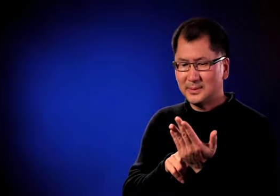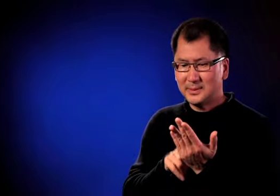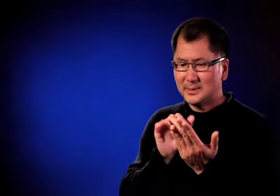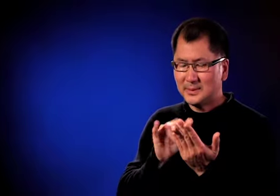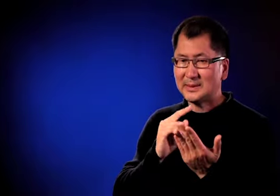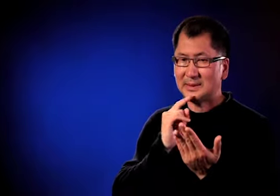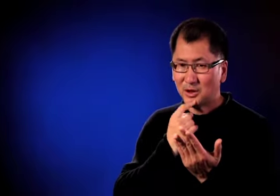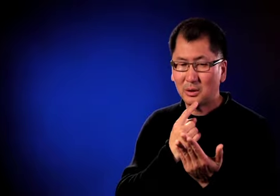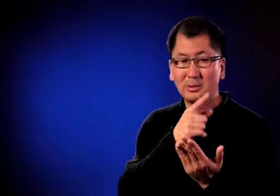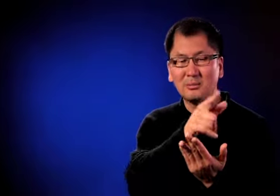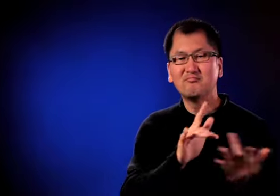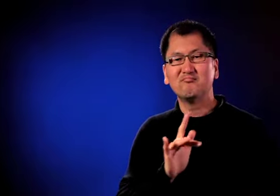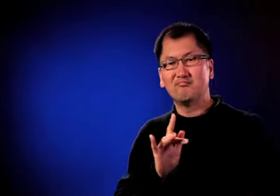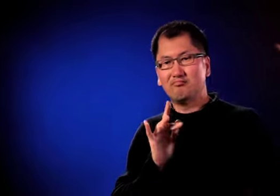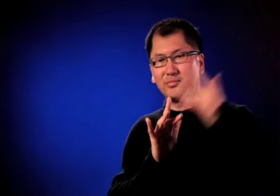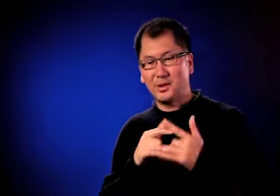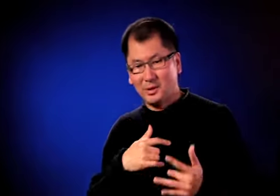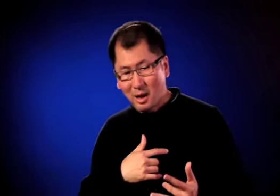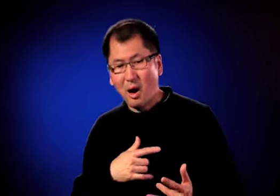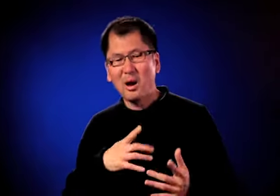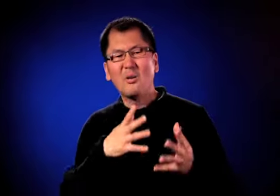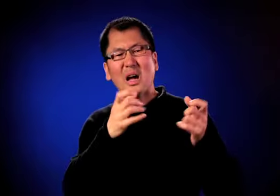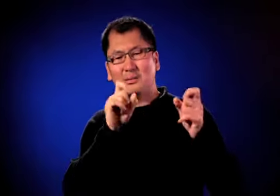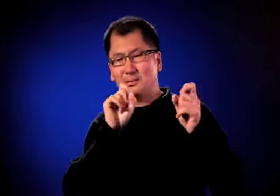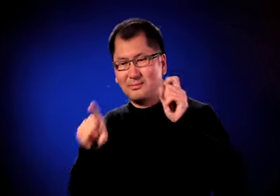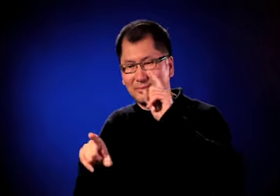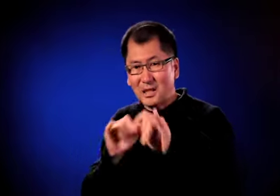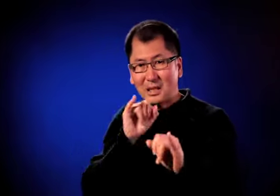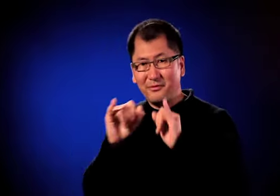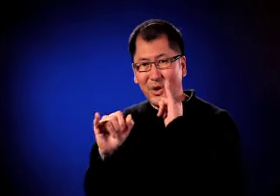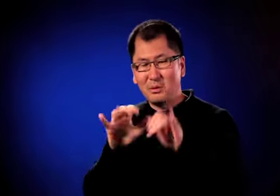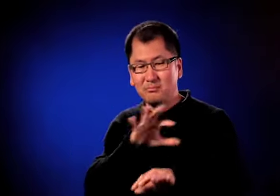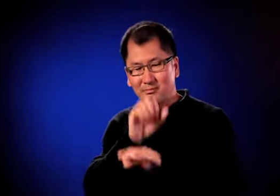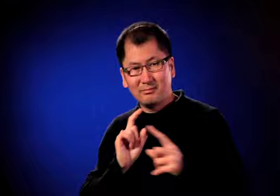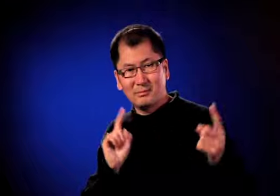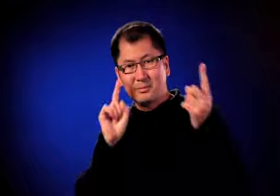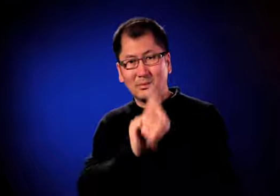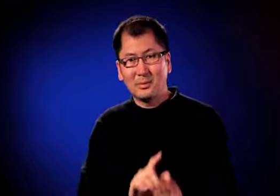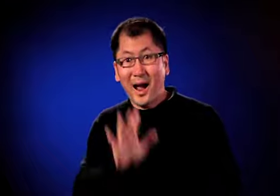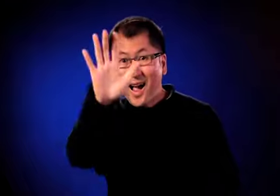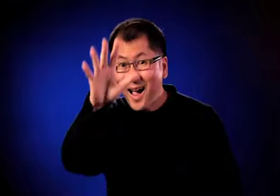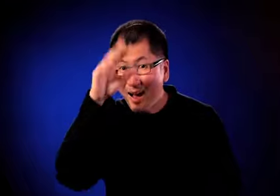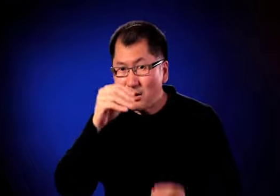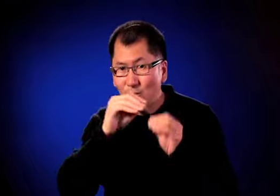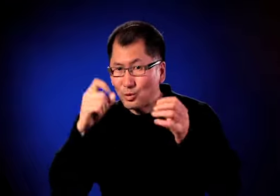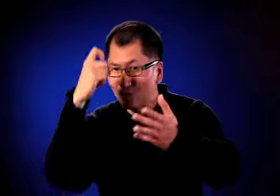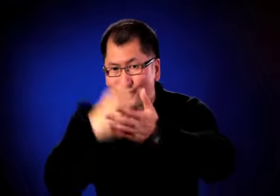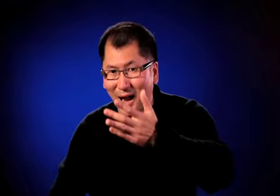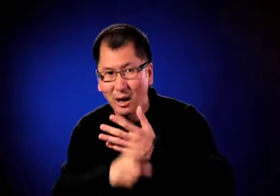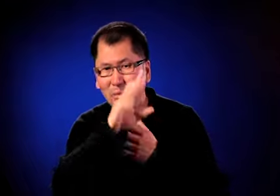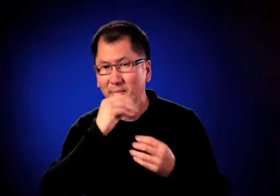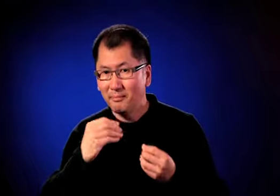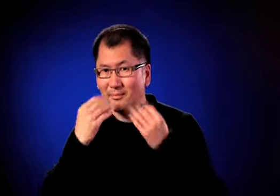and came to speak to us and said they could provide consultation for us for free.